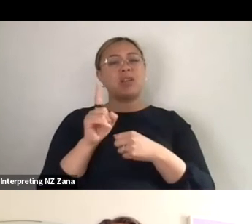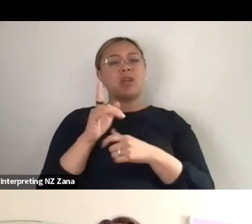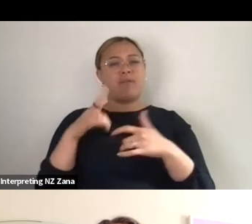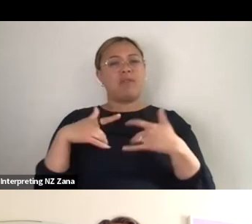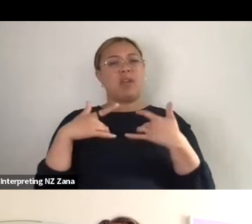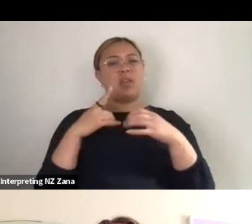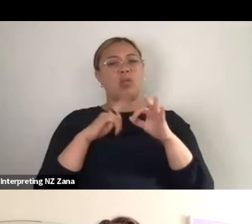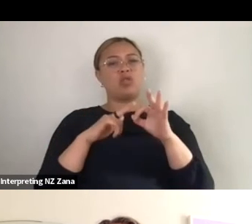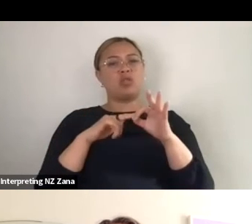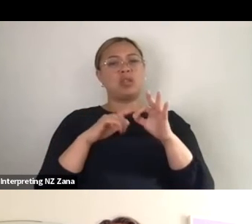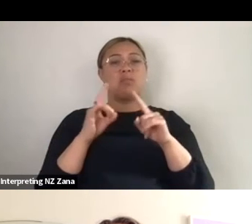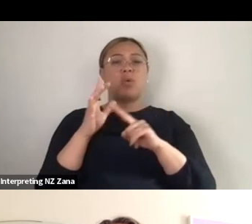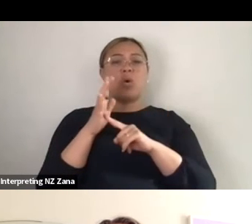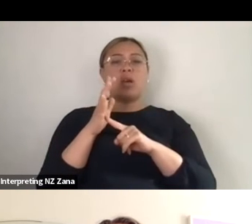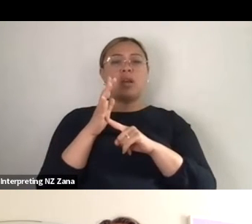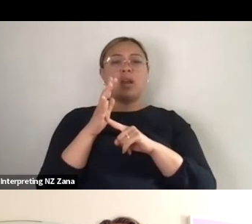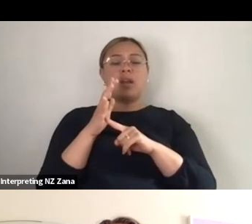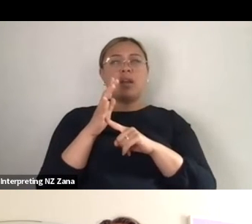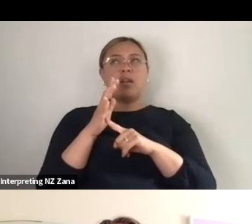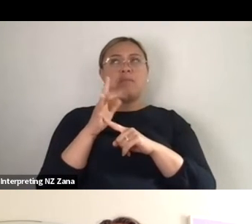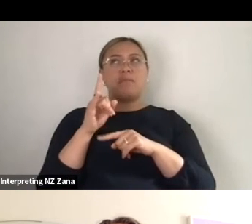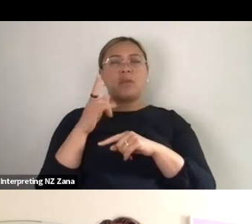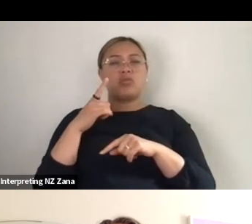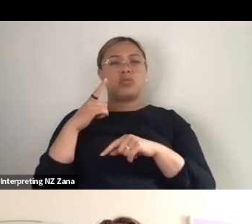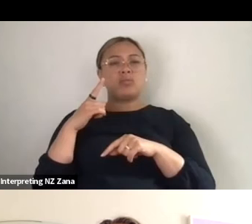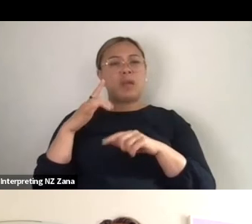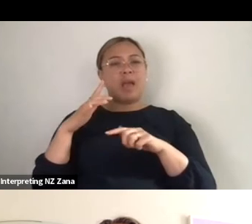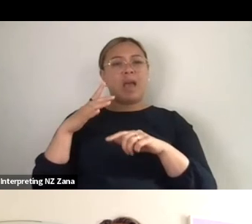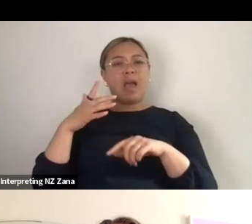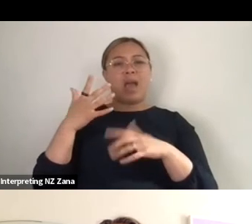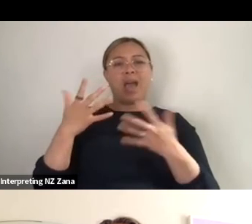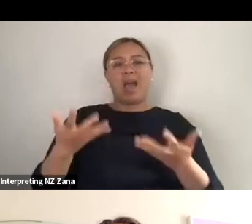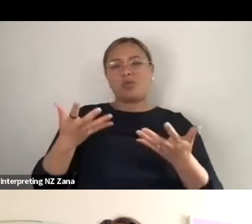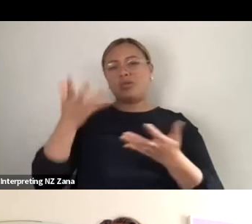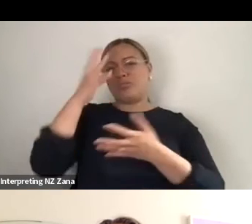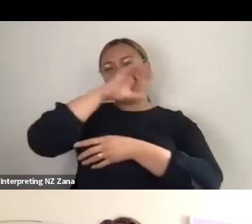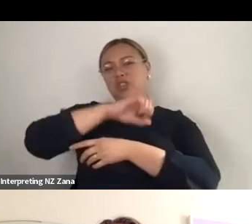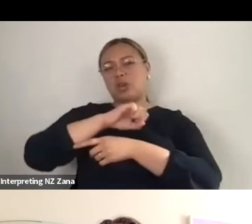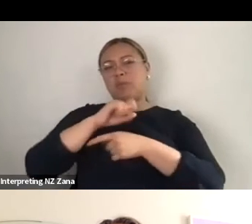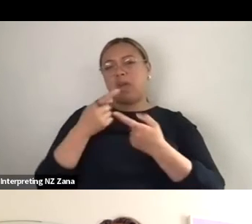because people are doing it, that they're learning leadership, and we don't sort of